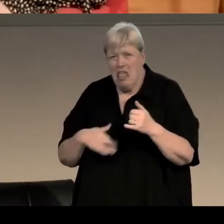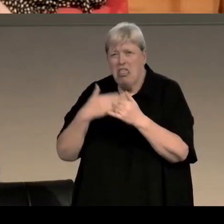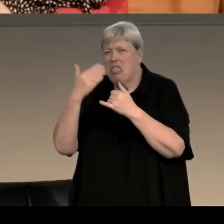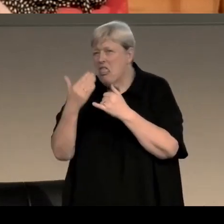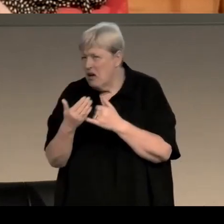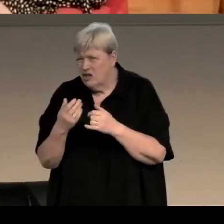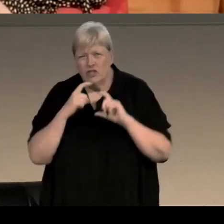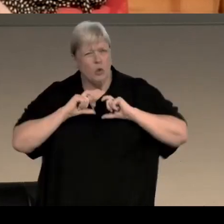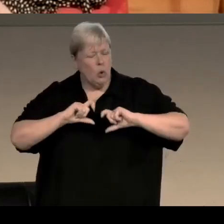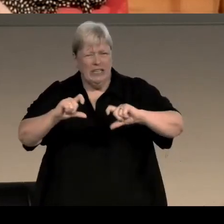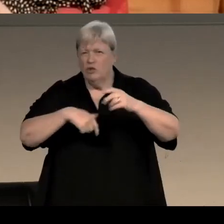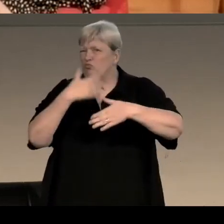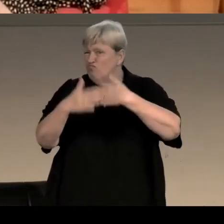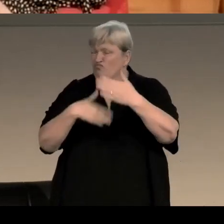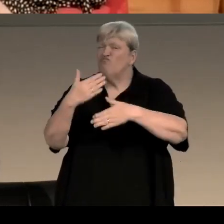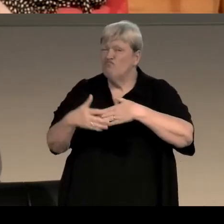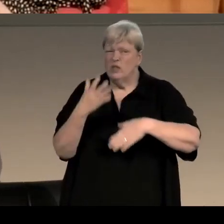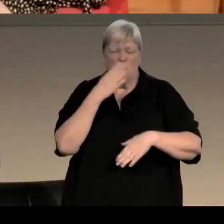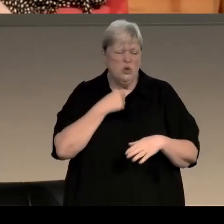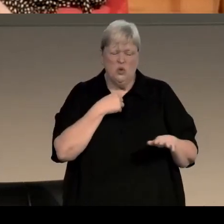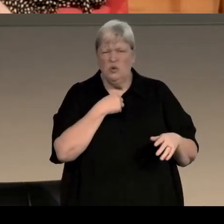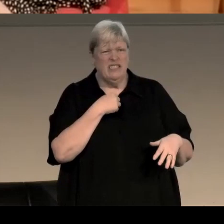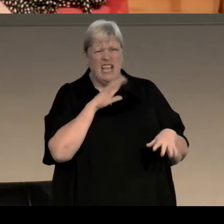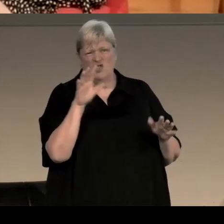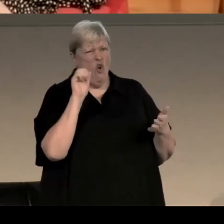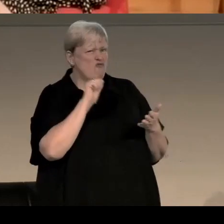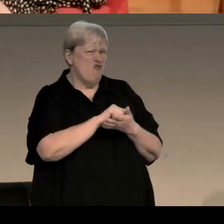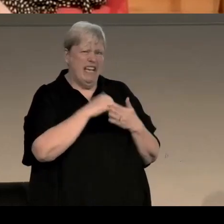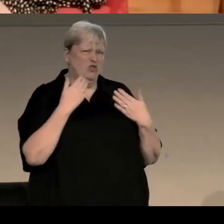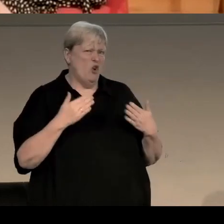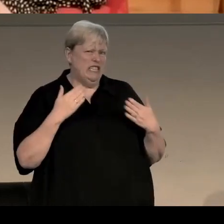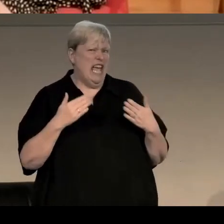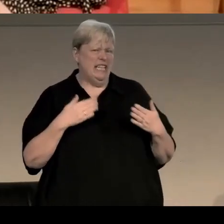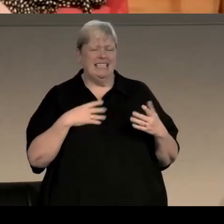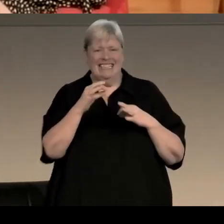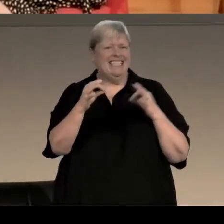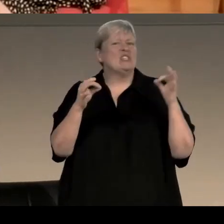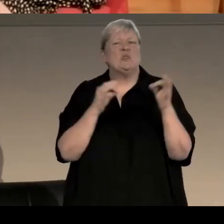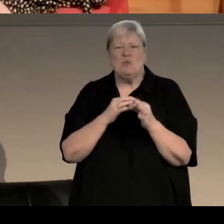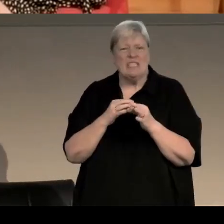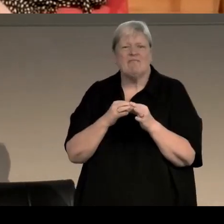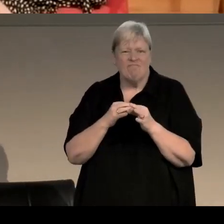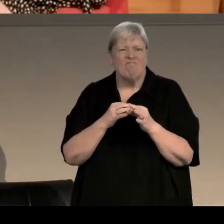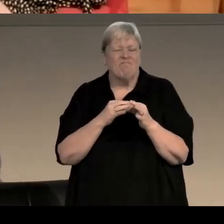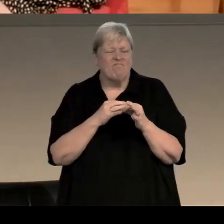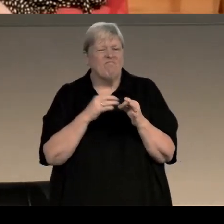so don't use the "it's not quite right yet" as an excuse just to keep going over the same old ground.